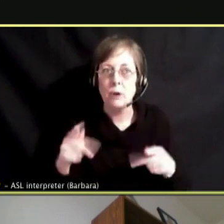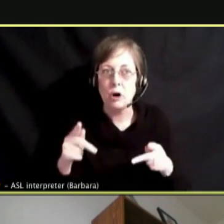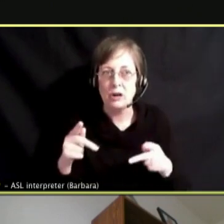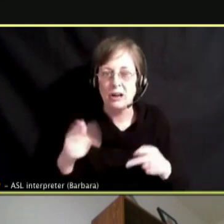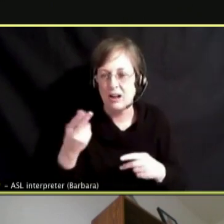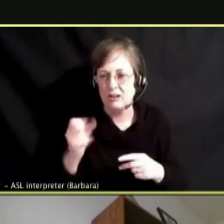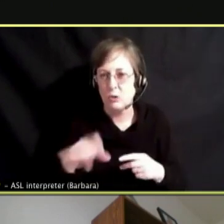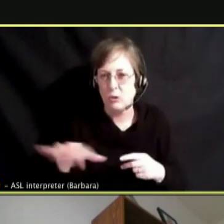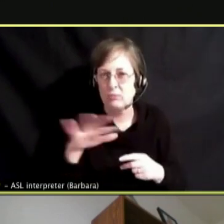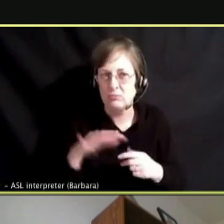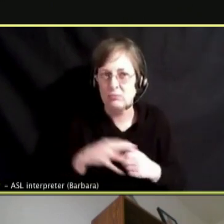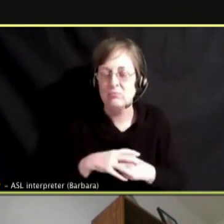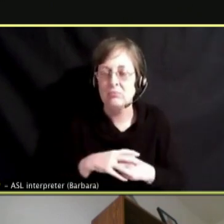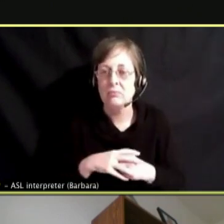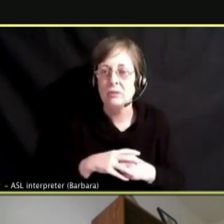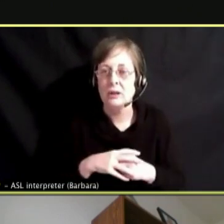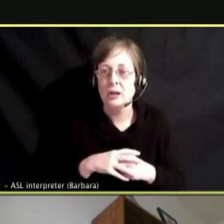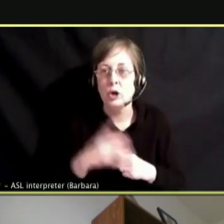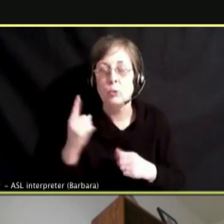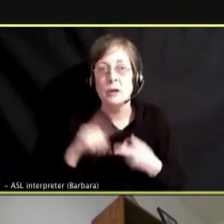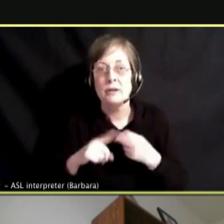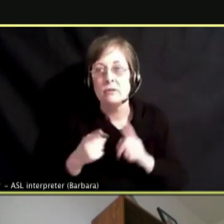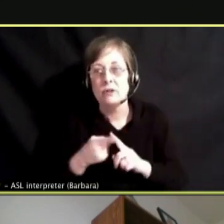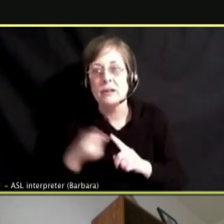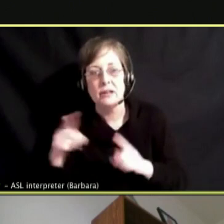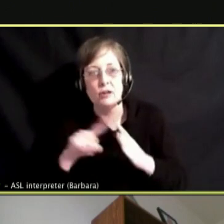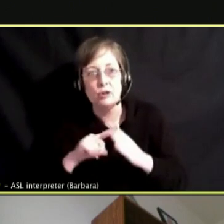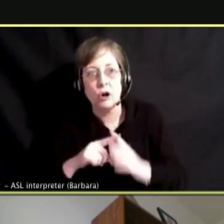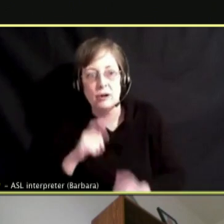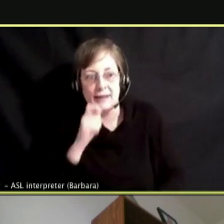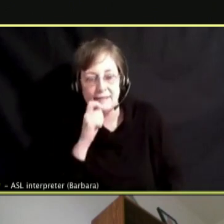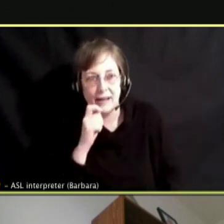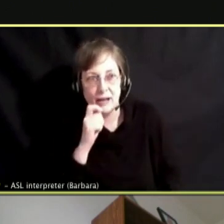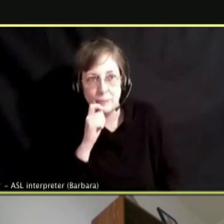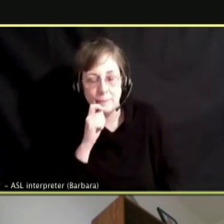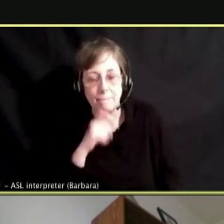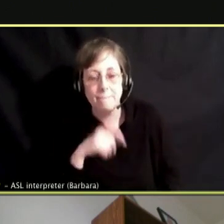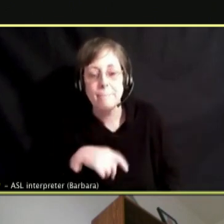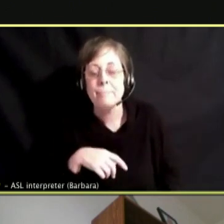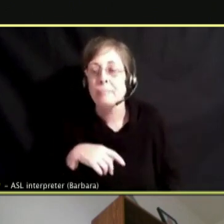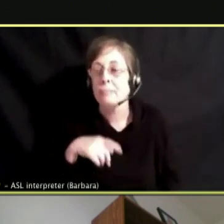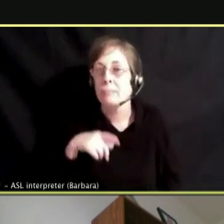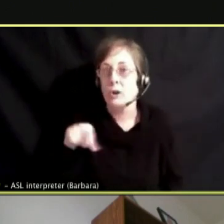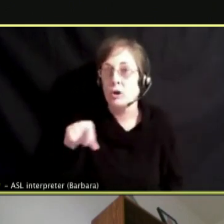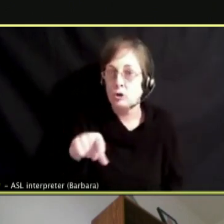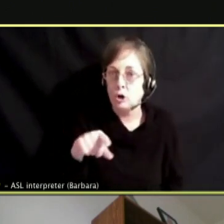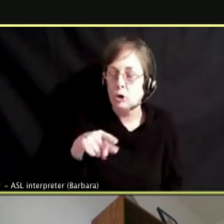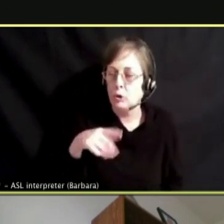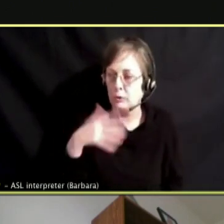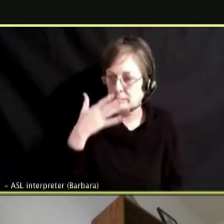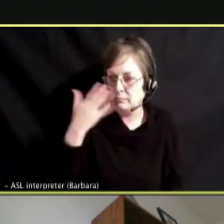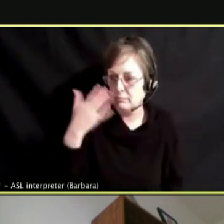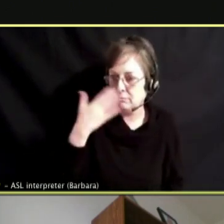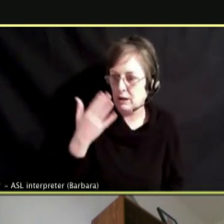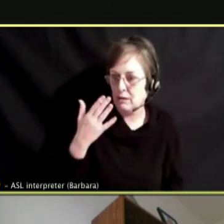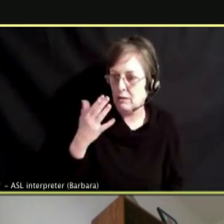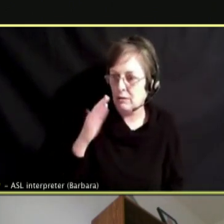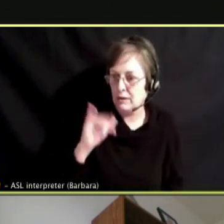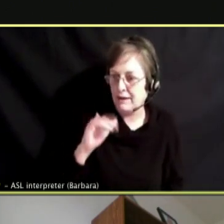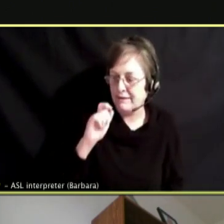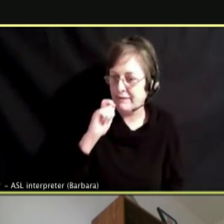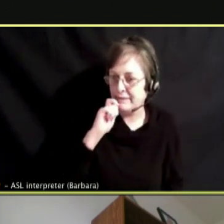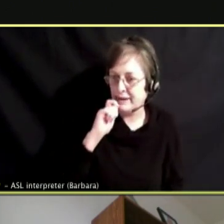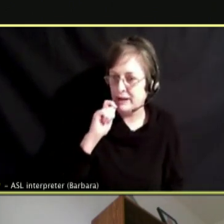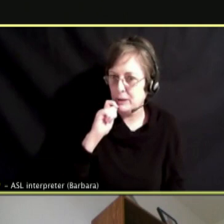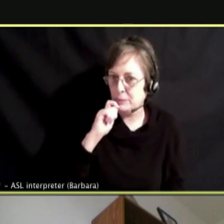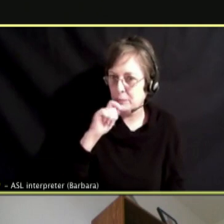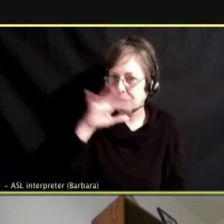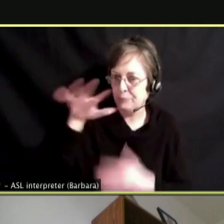AND THEN WHEN YOUR FRIEND STARTS TO VAPE AND YOU KIND OF SMELL THE VAPE THAT CAME OUT OF